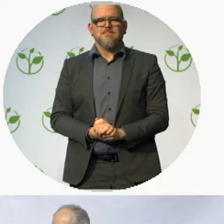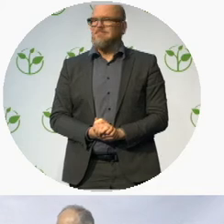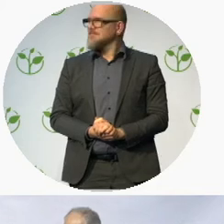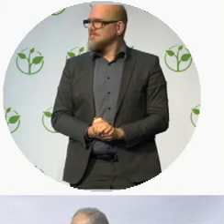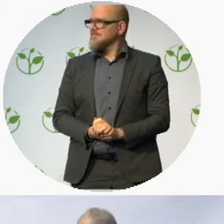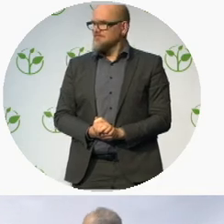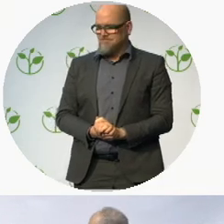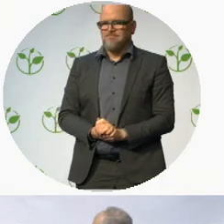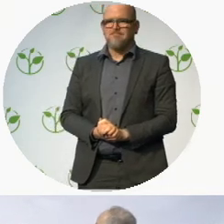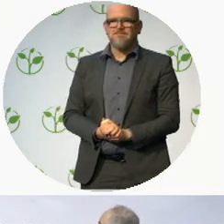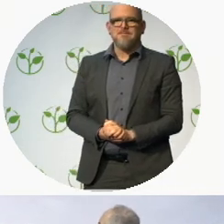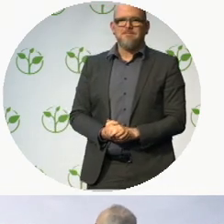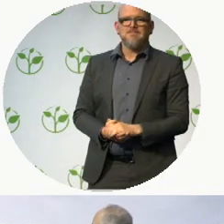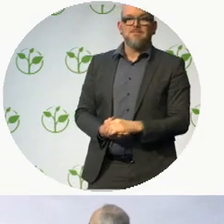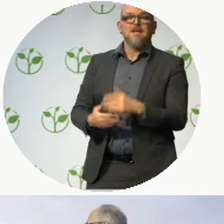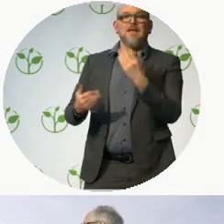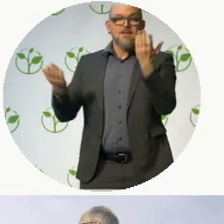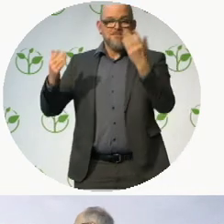Congratulations to Access Israel from Israel.